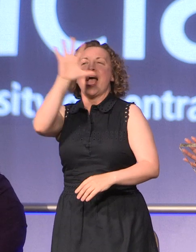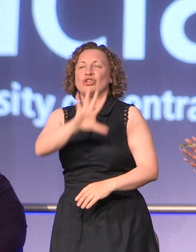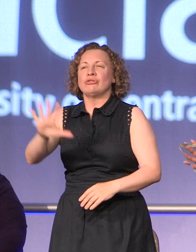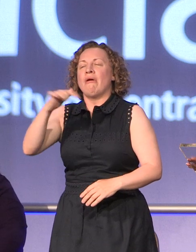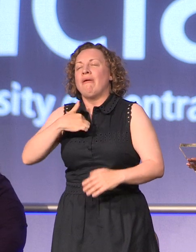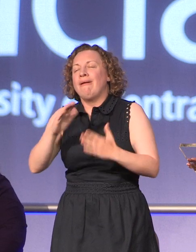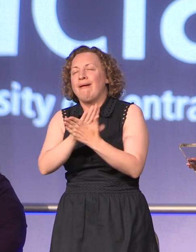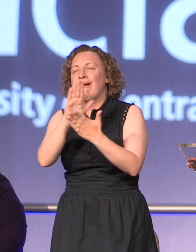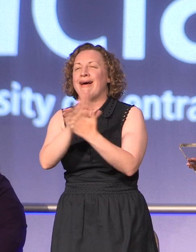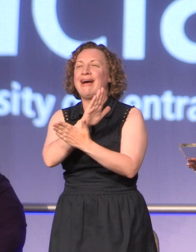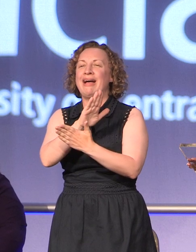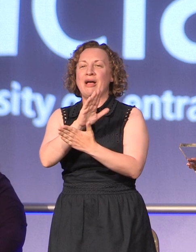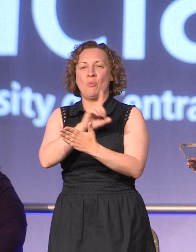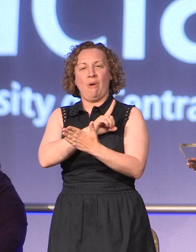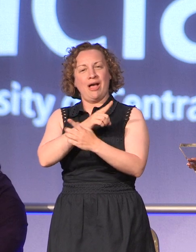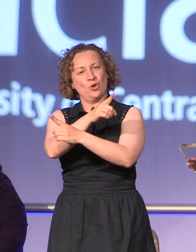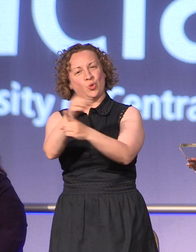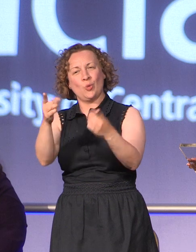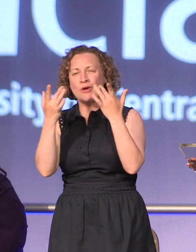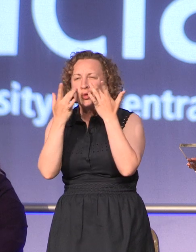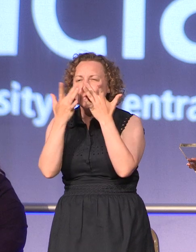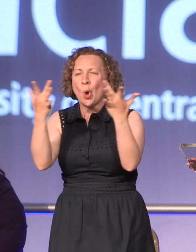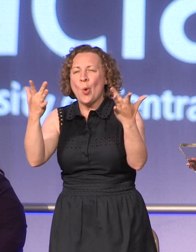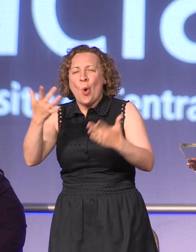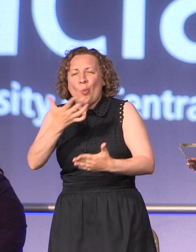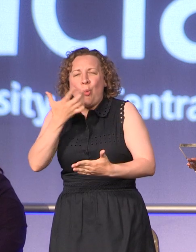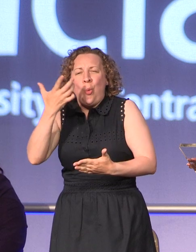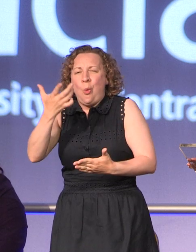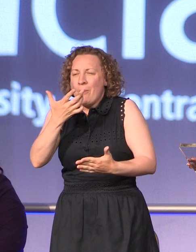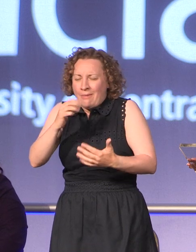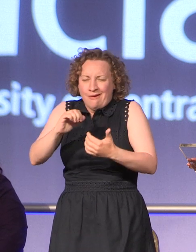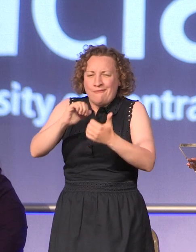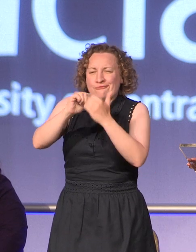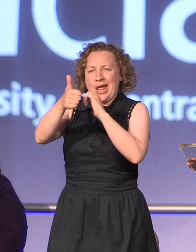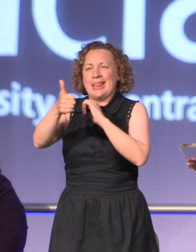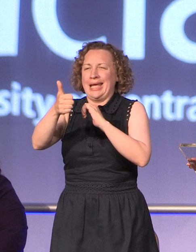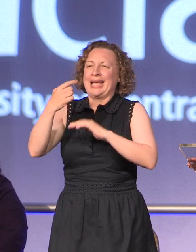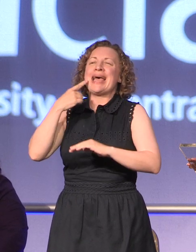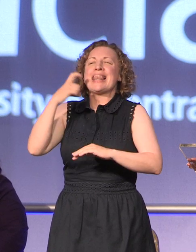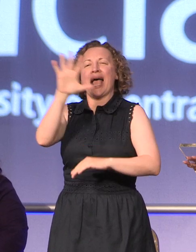epitomised the spirit and the warmth and the friendliness of Lancashire and no